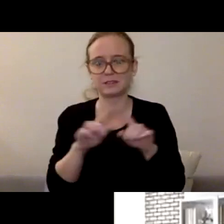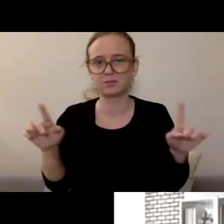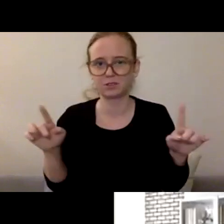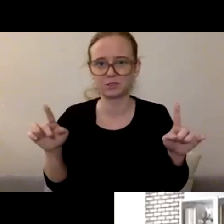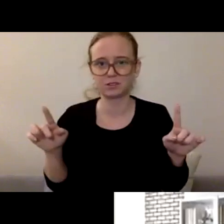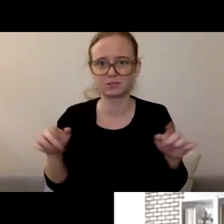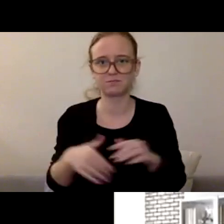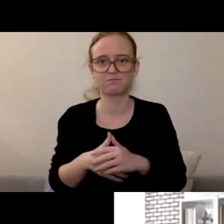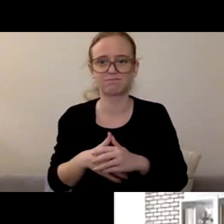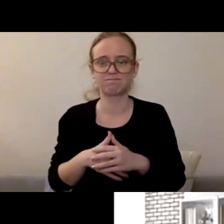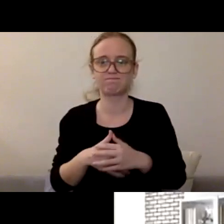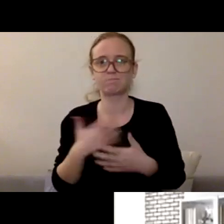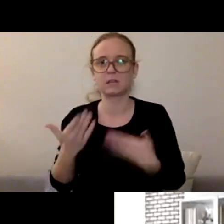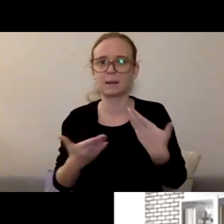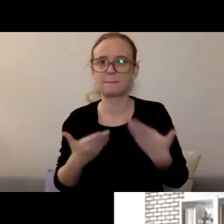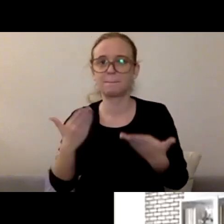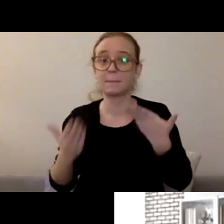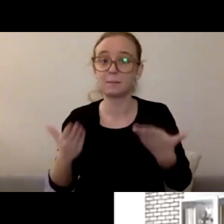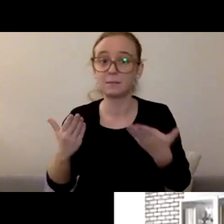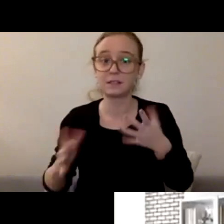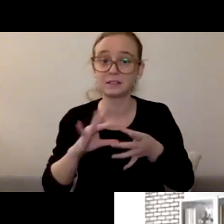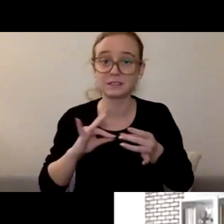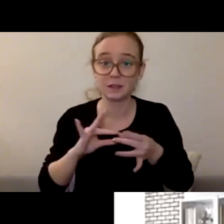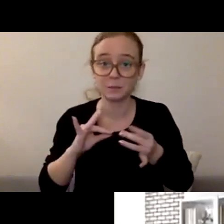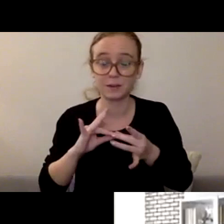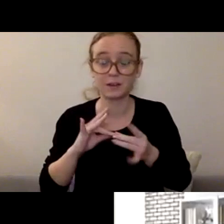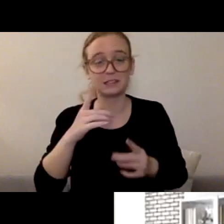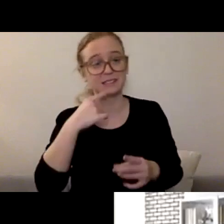"I noticed that you seem extra angry lately,